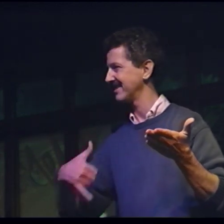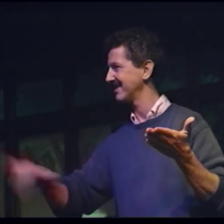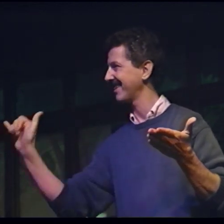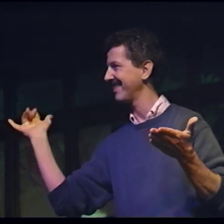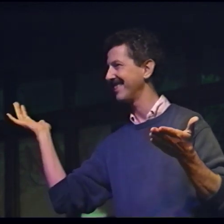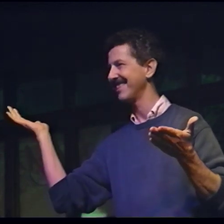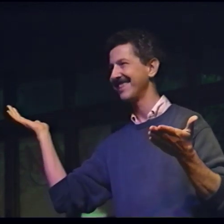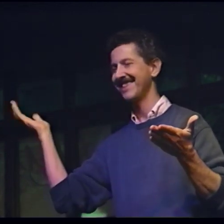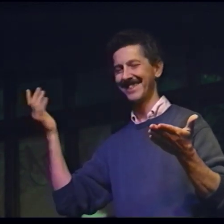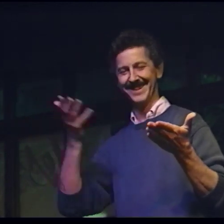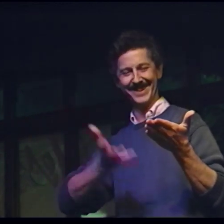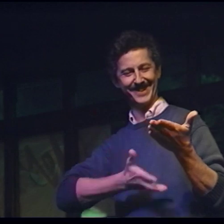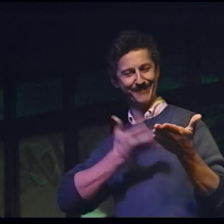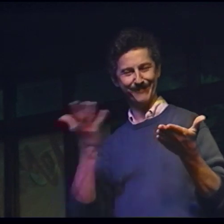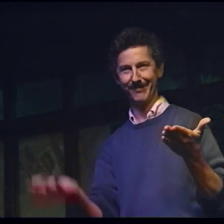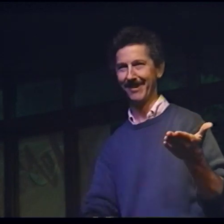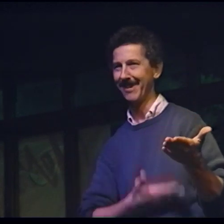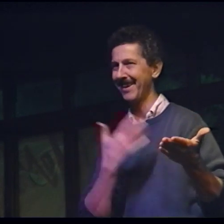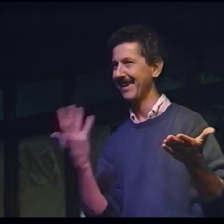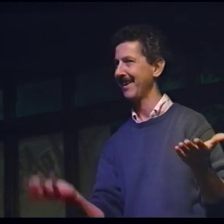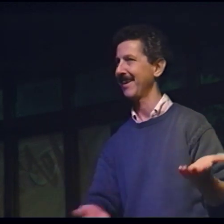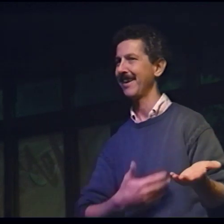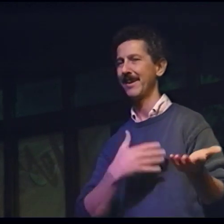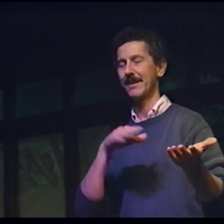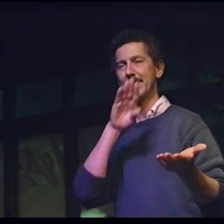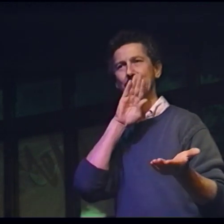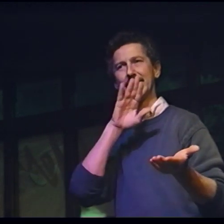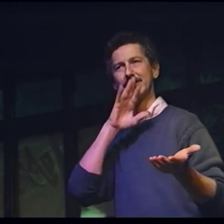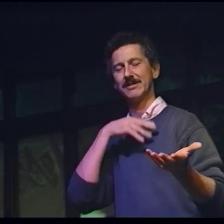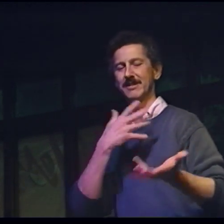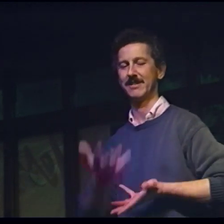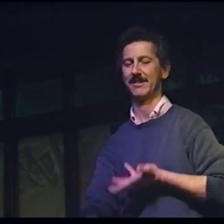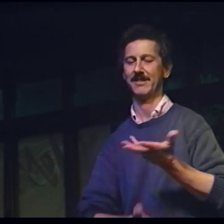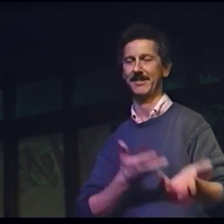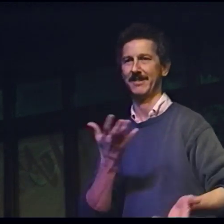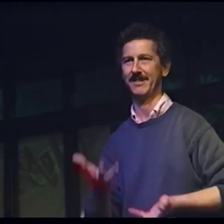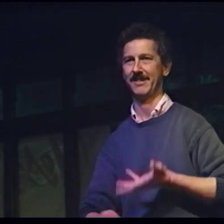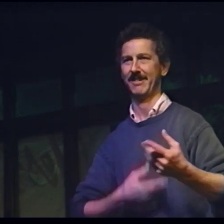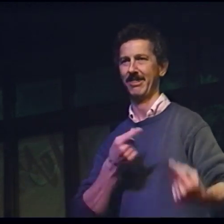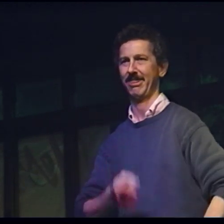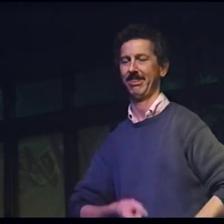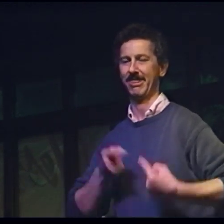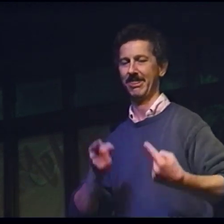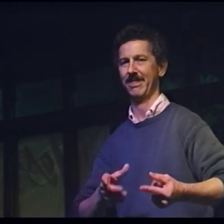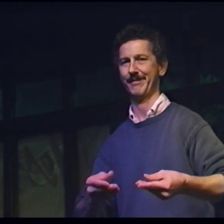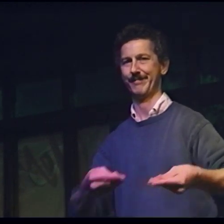So, I wrote some poetry, but it was still a struggle and it was still frustrating.